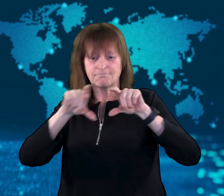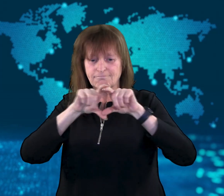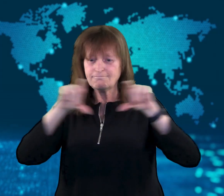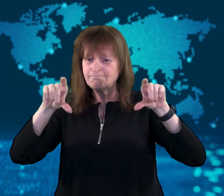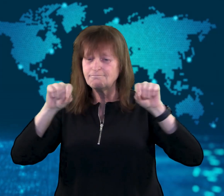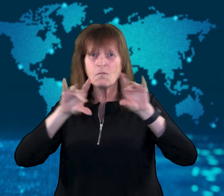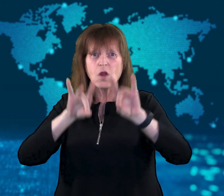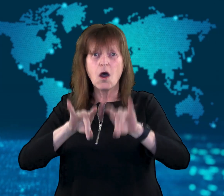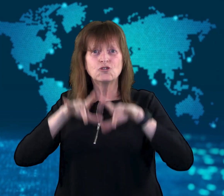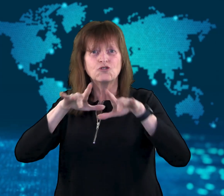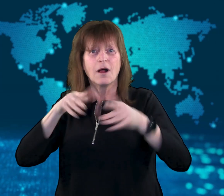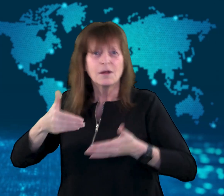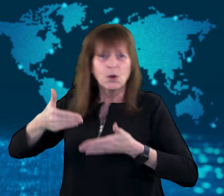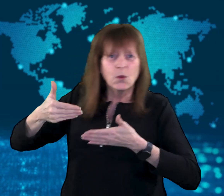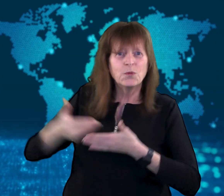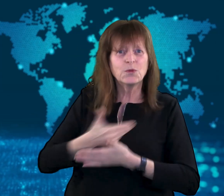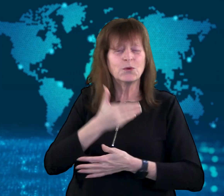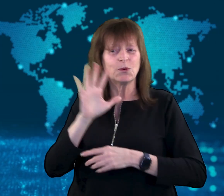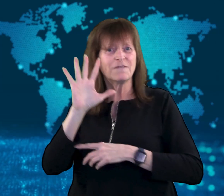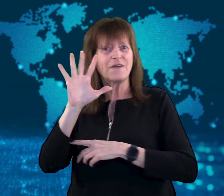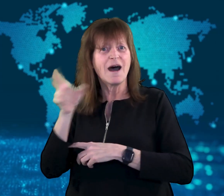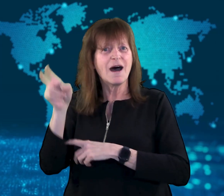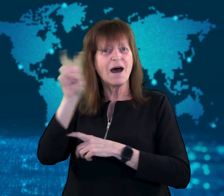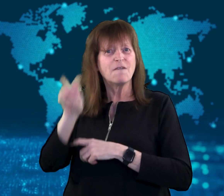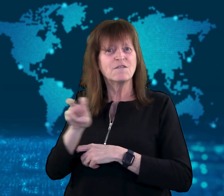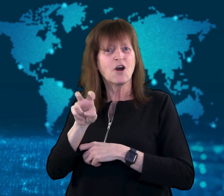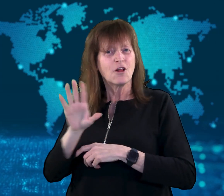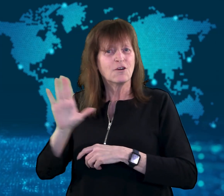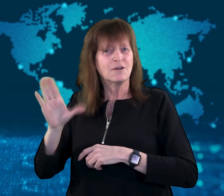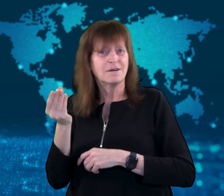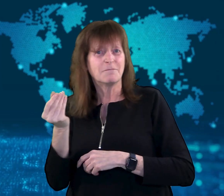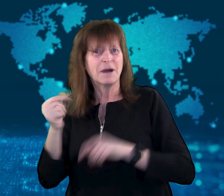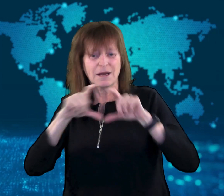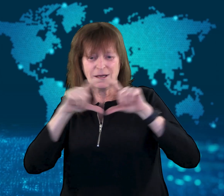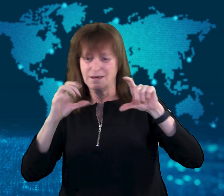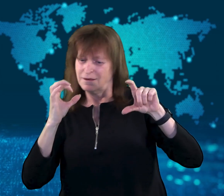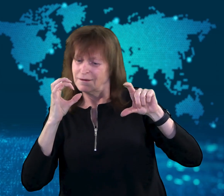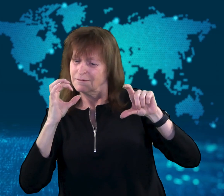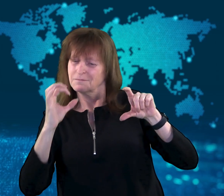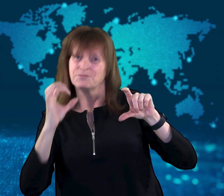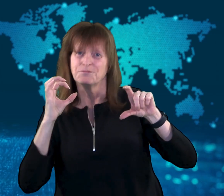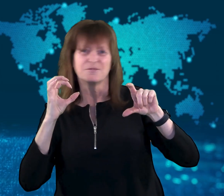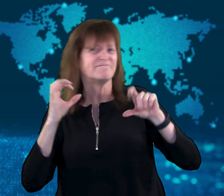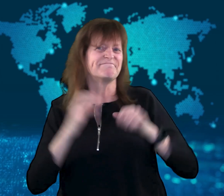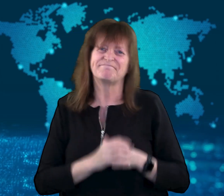new $5 Australian Dollar (AUD) banknote.